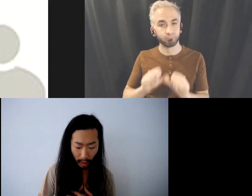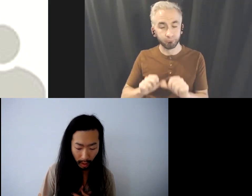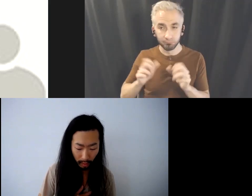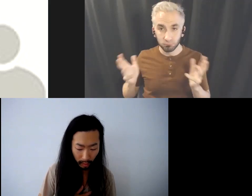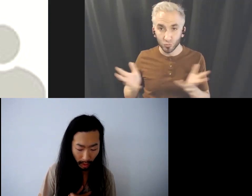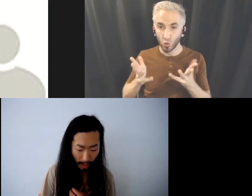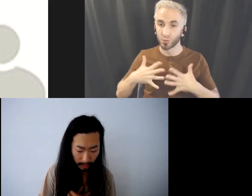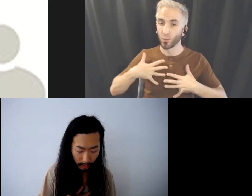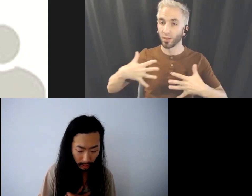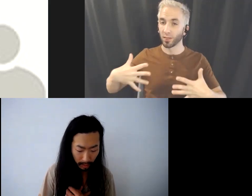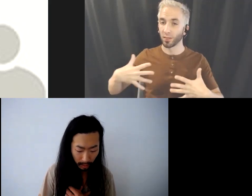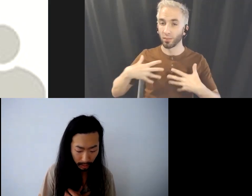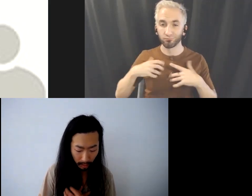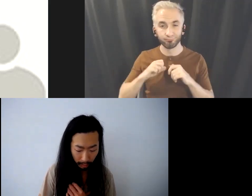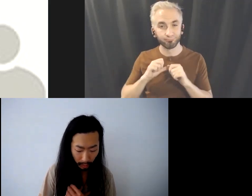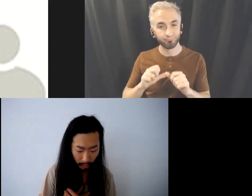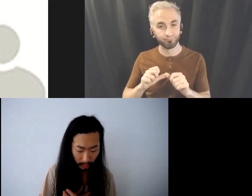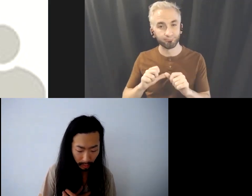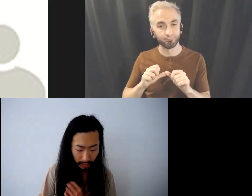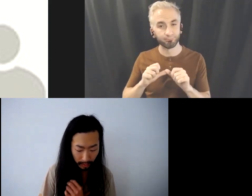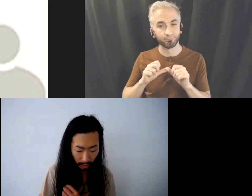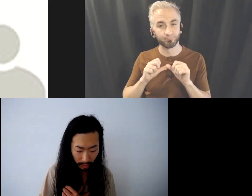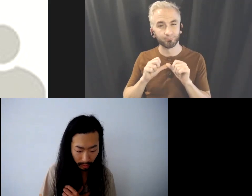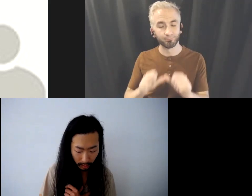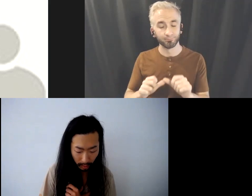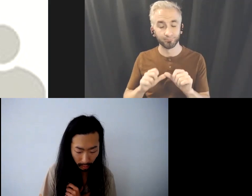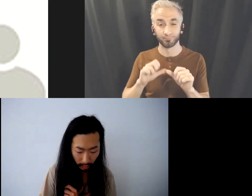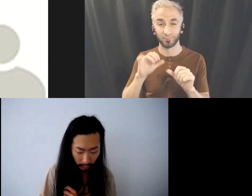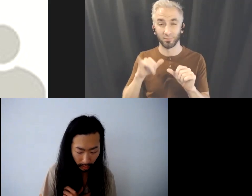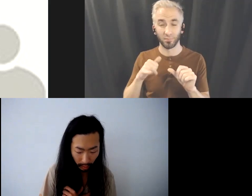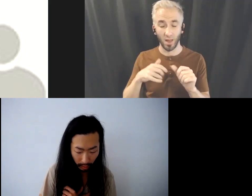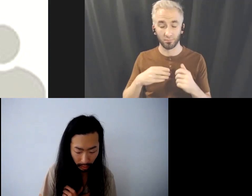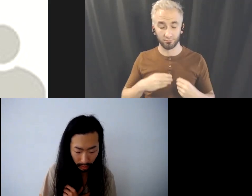While accessing this pure stage of loving kindness